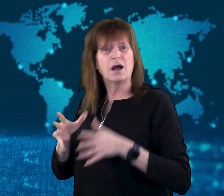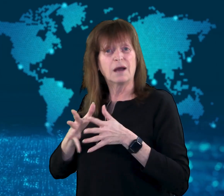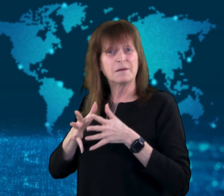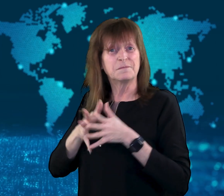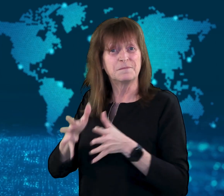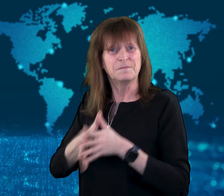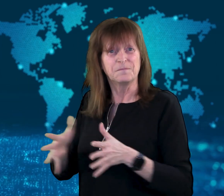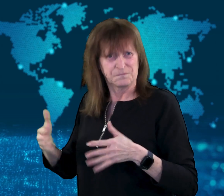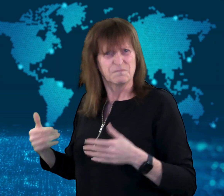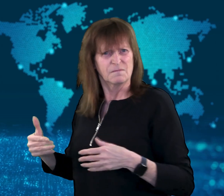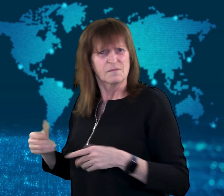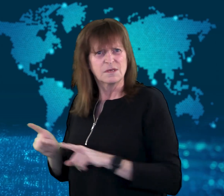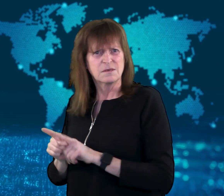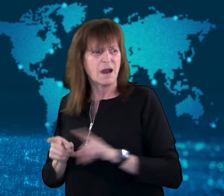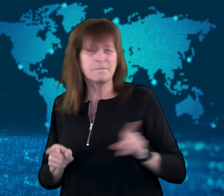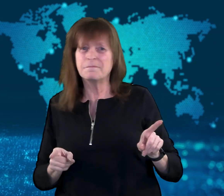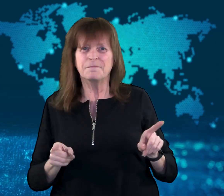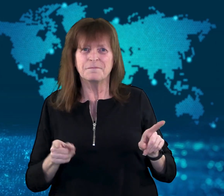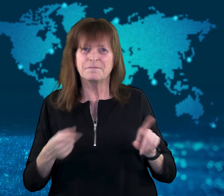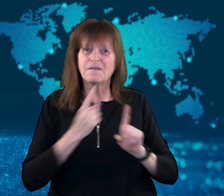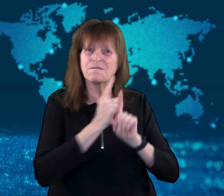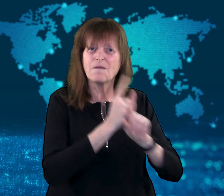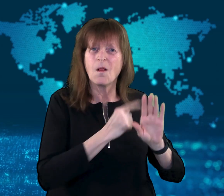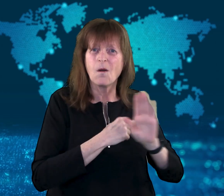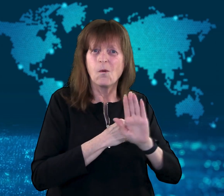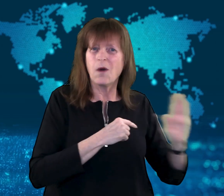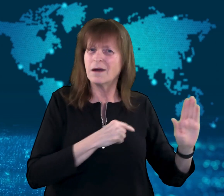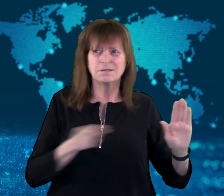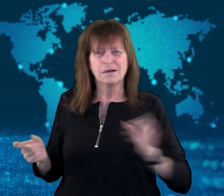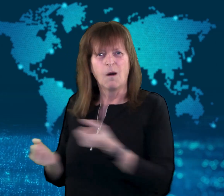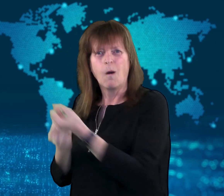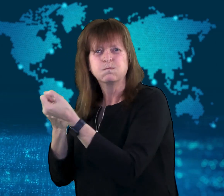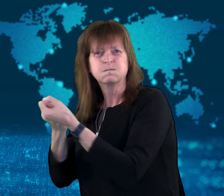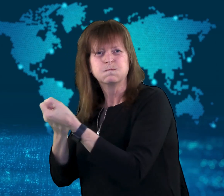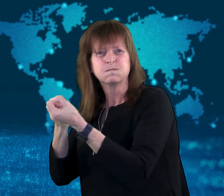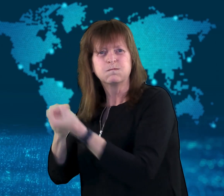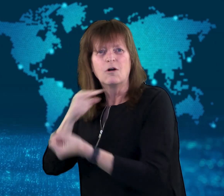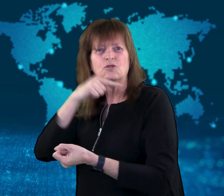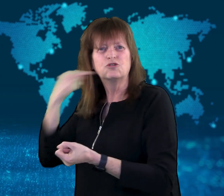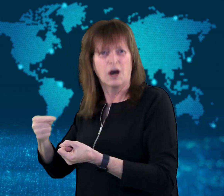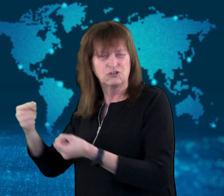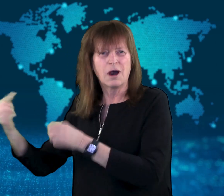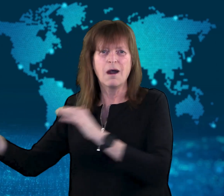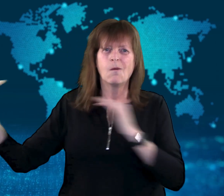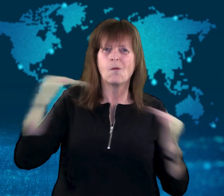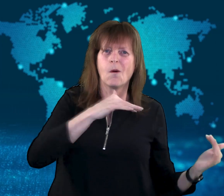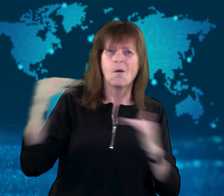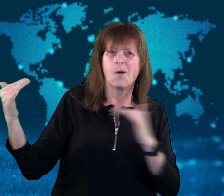Reportedly, China, in contrast to the West, is supporting Russia in the war.